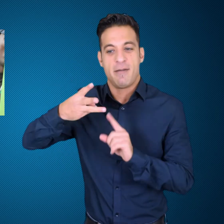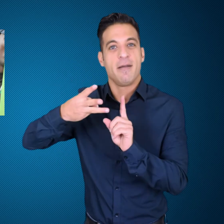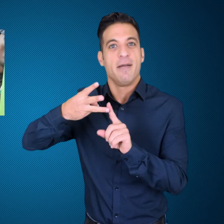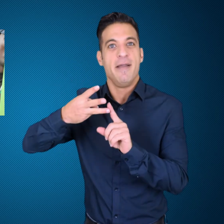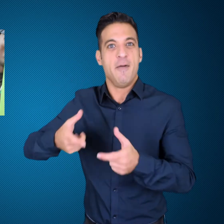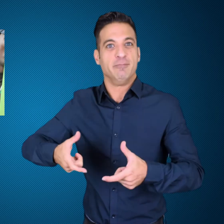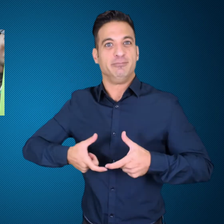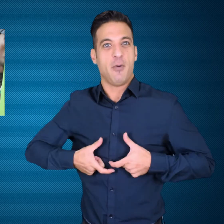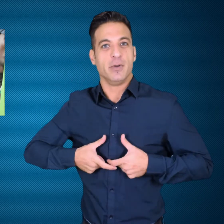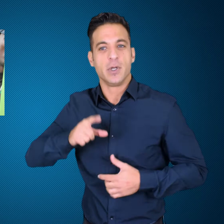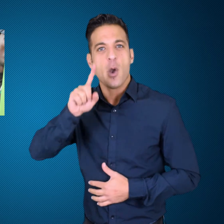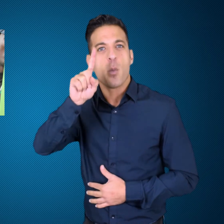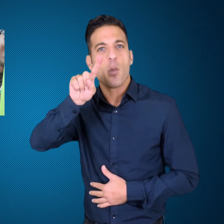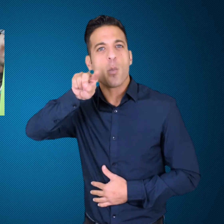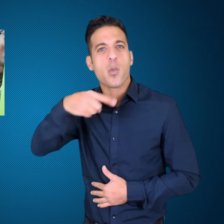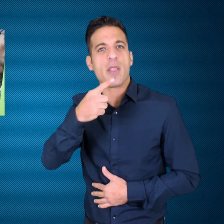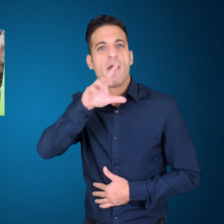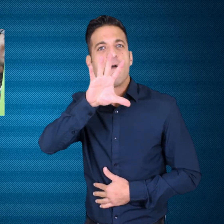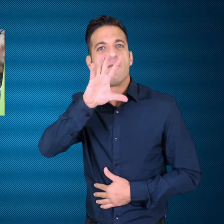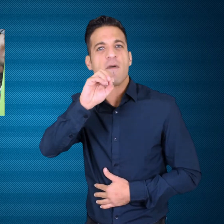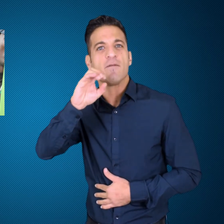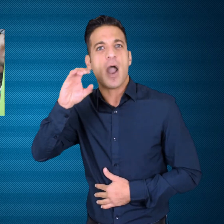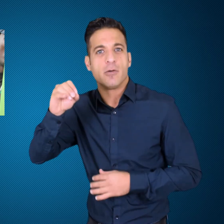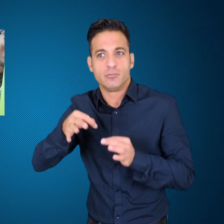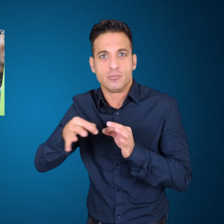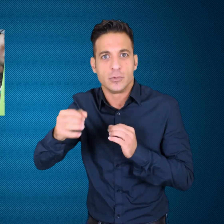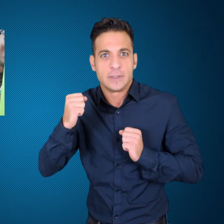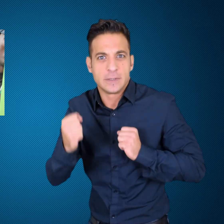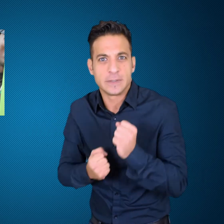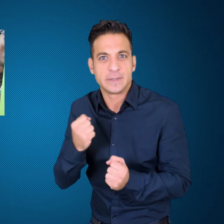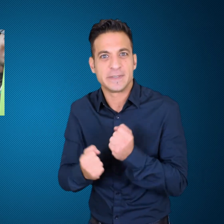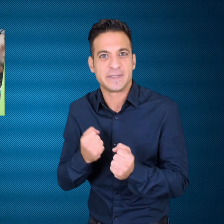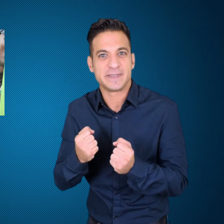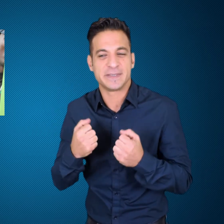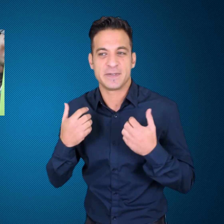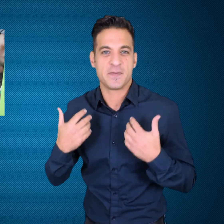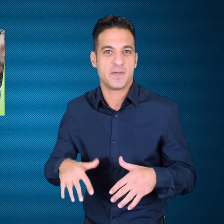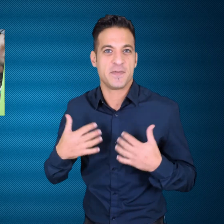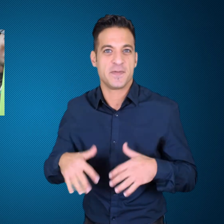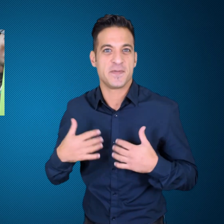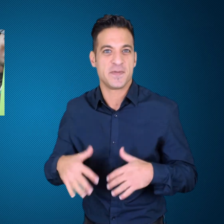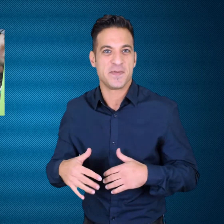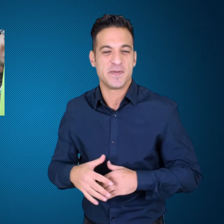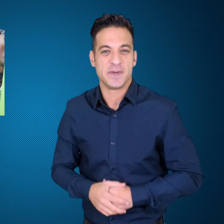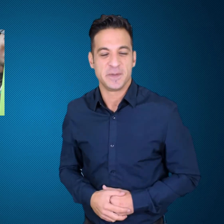bronze medal in the mens 1500m contest.